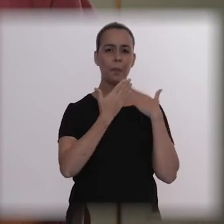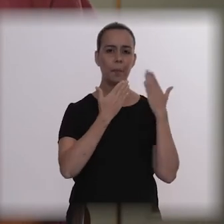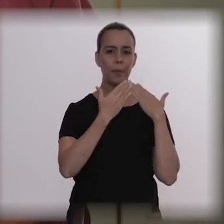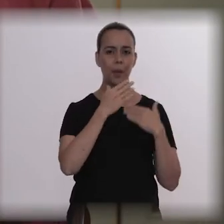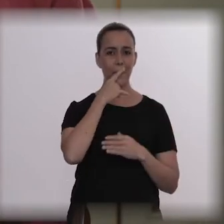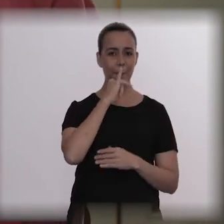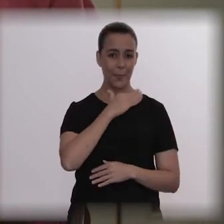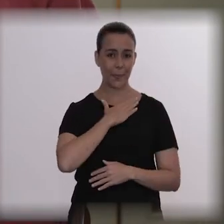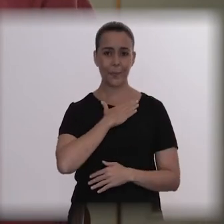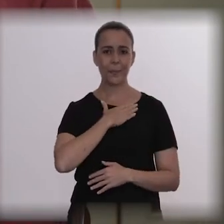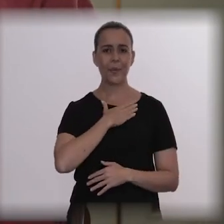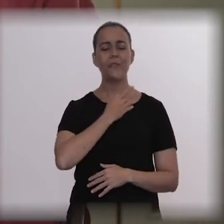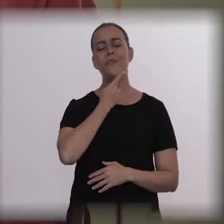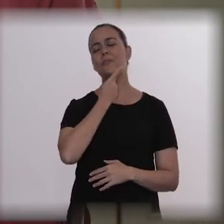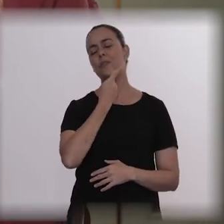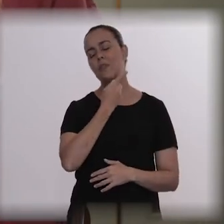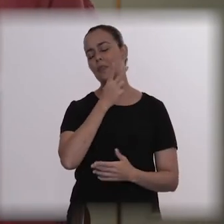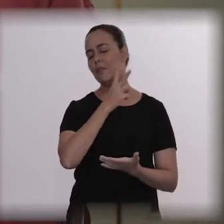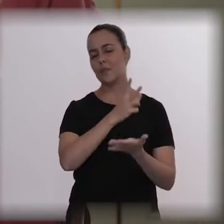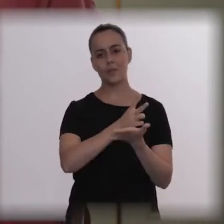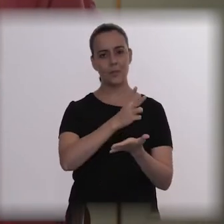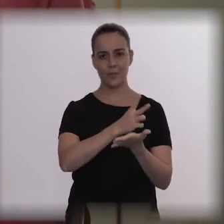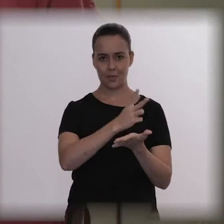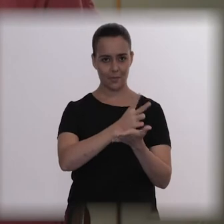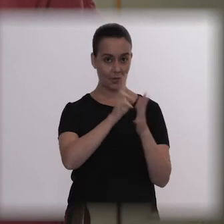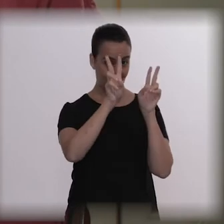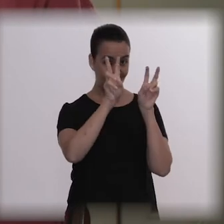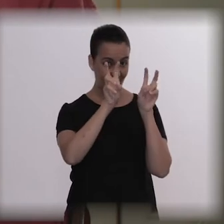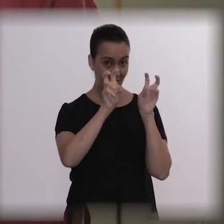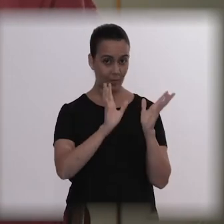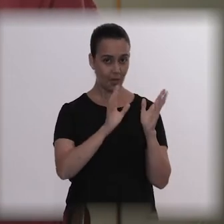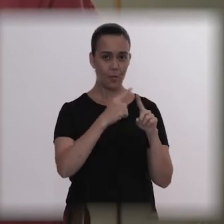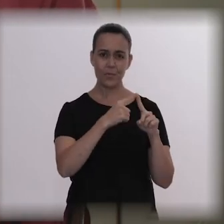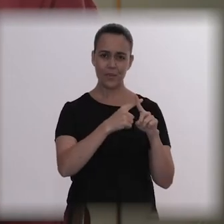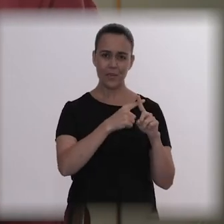I mean, my father talked about suicide, because his life was very hard and for a long time